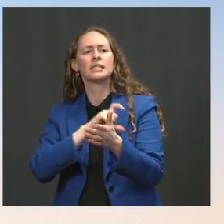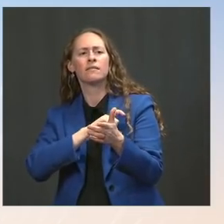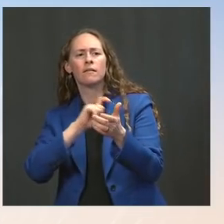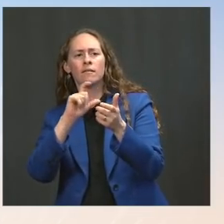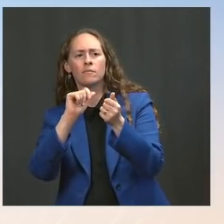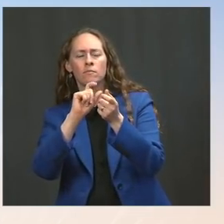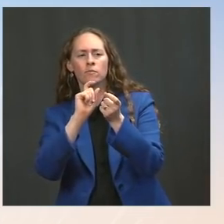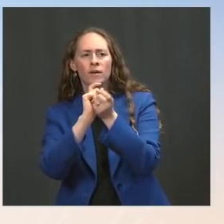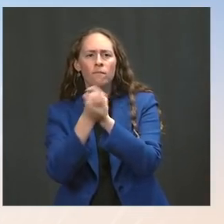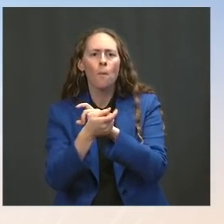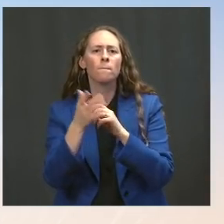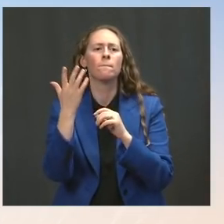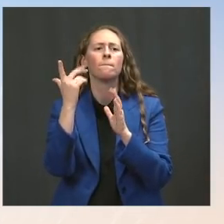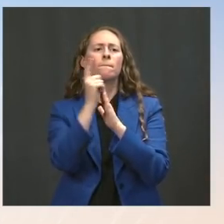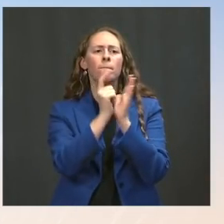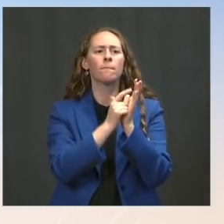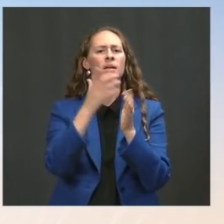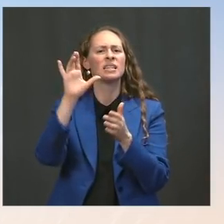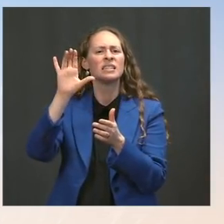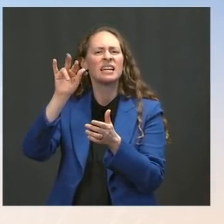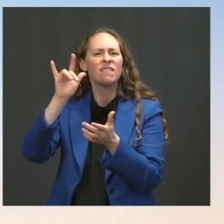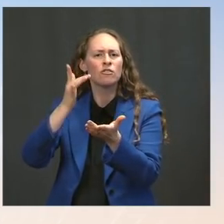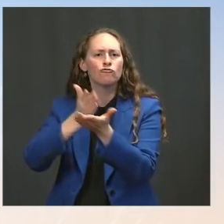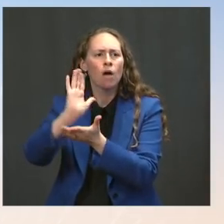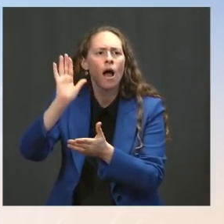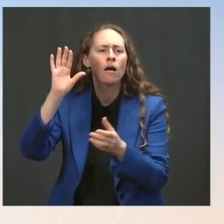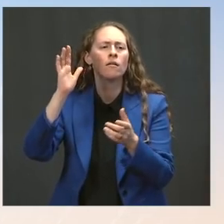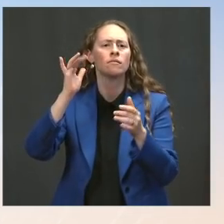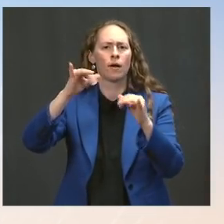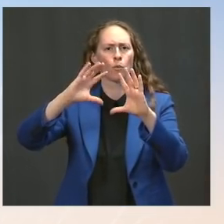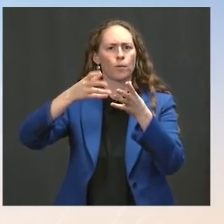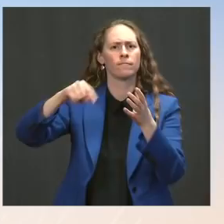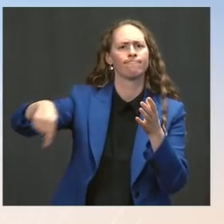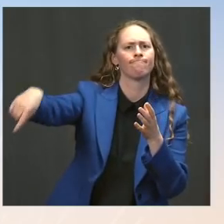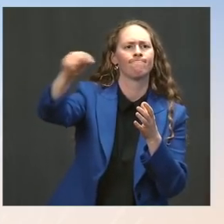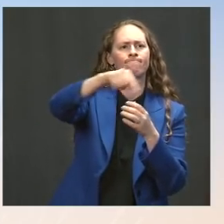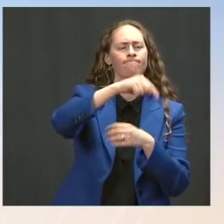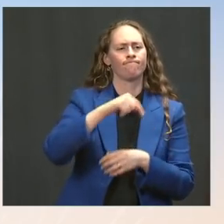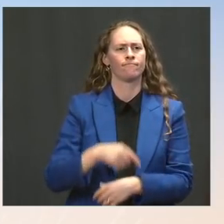voting rights groups that are expressing frustration with the White House.